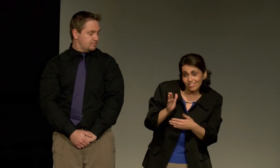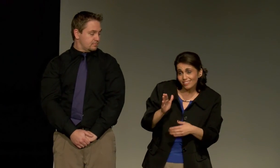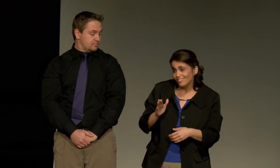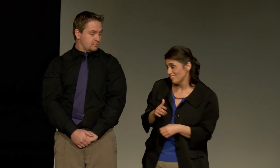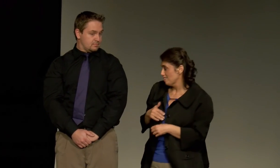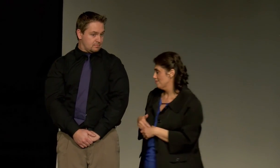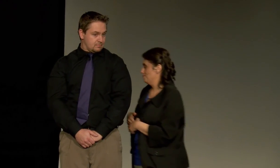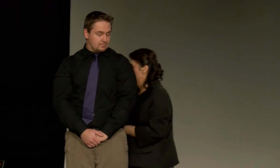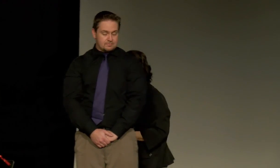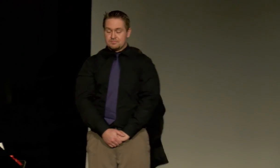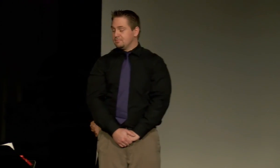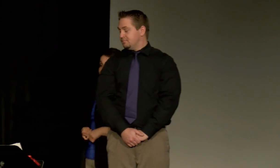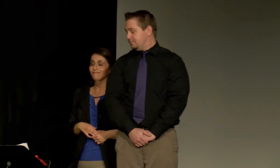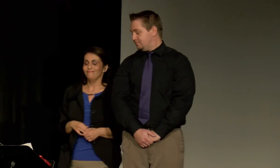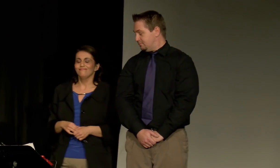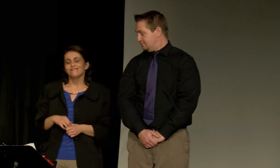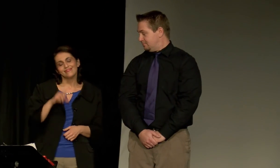I'm deaf, is that okay?